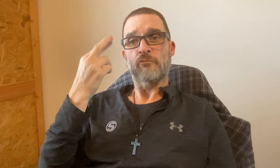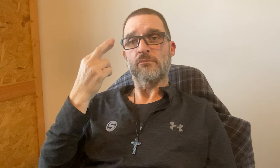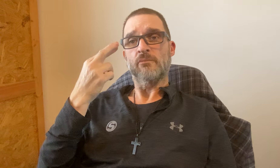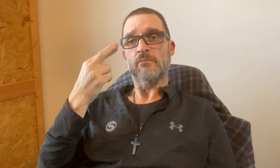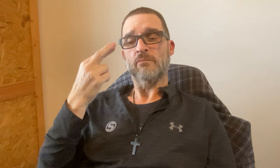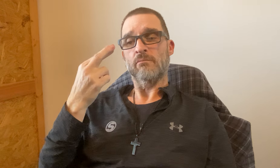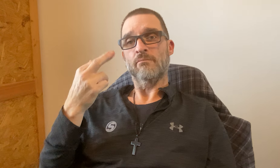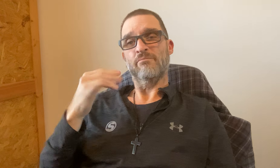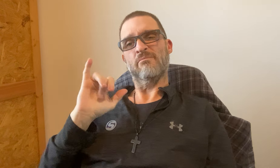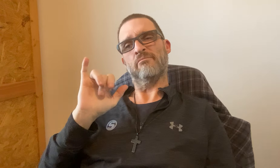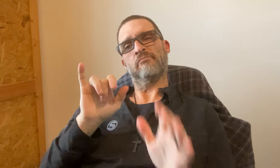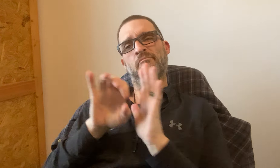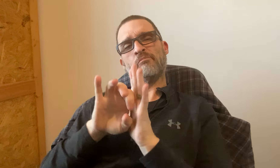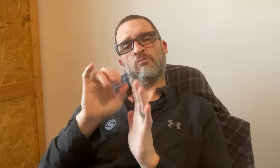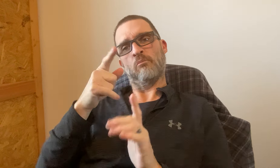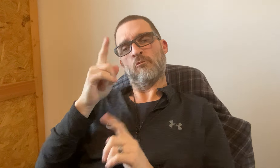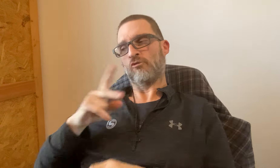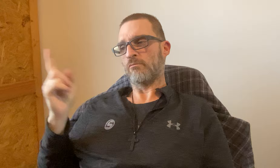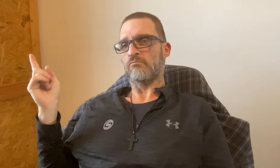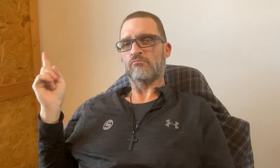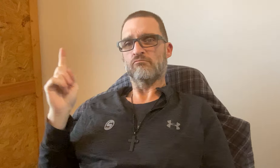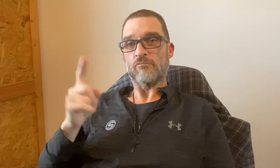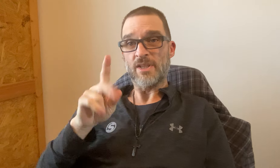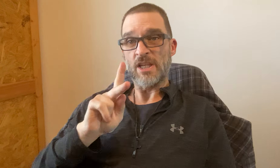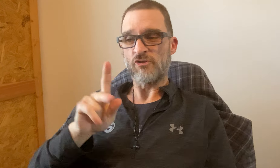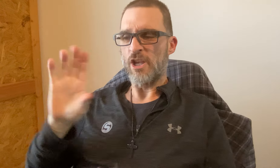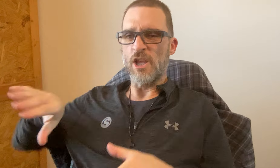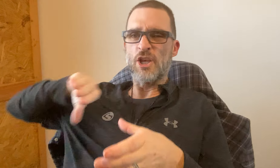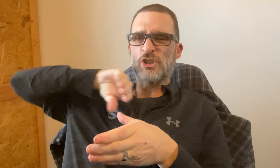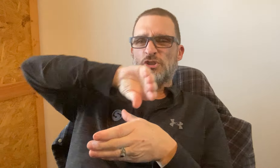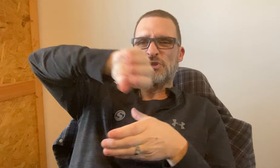The reason for this - For example, if a person comes and takes ketchup, but puts